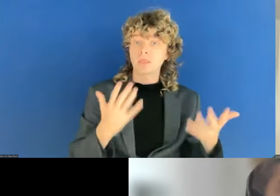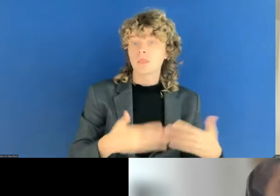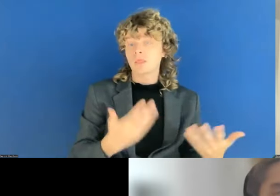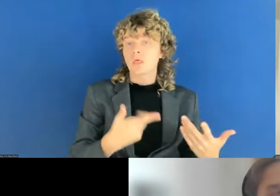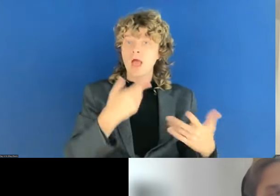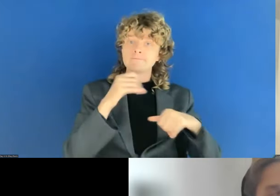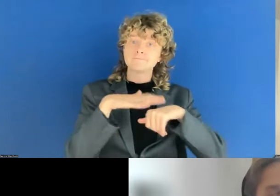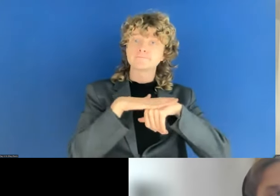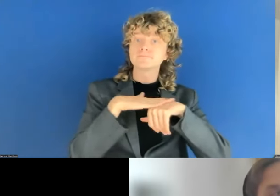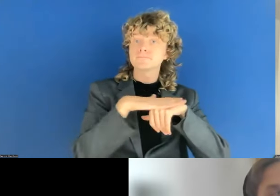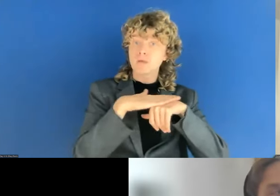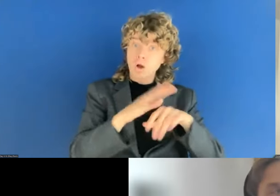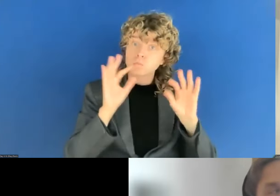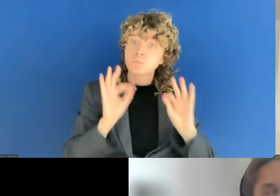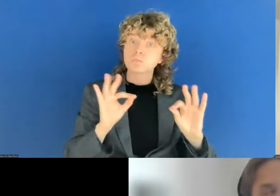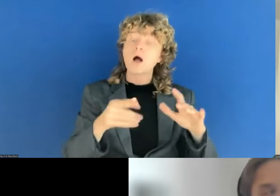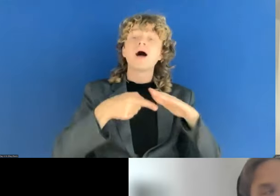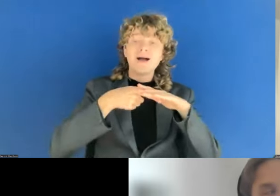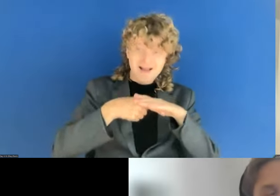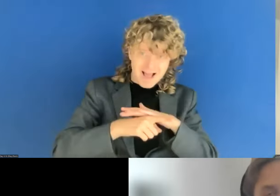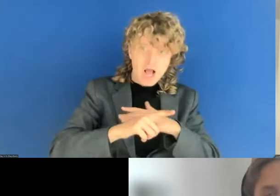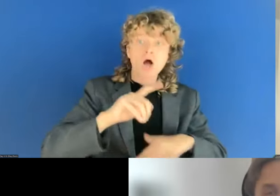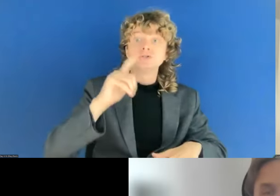to the subject, but a little bit more stress on the